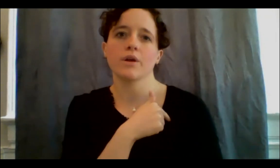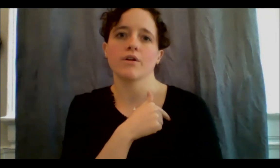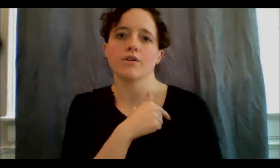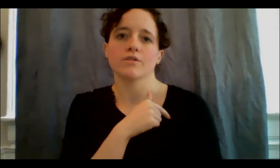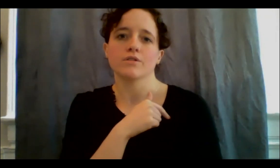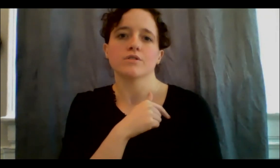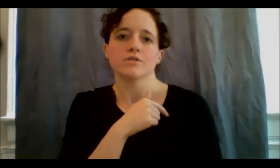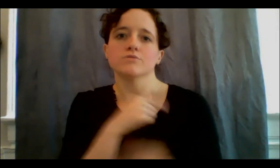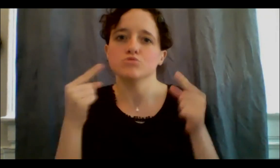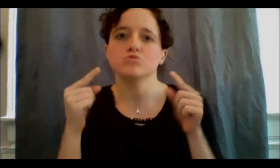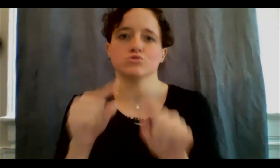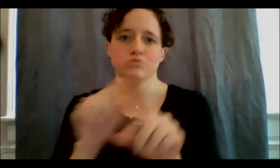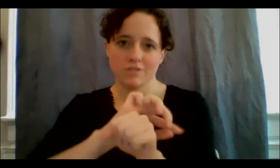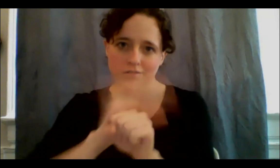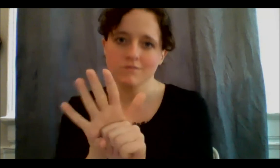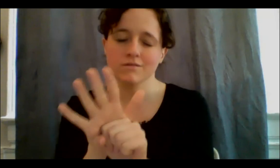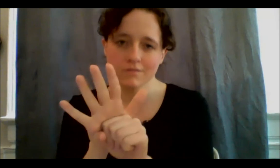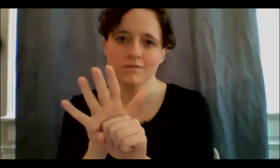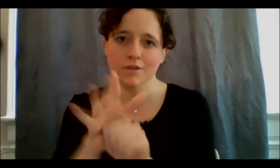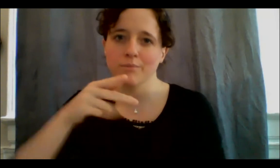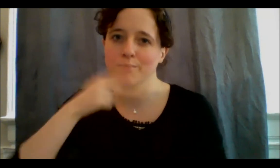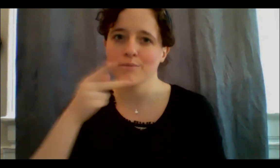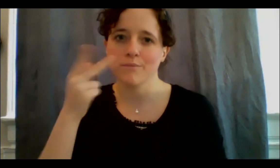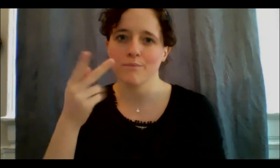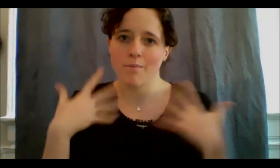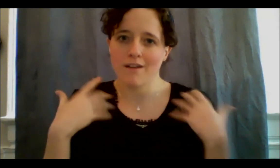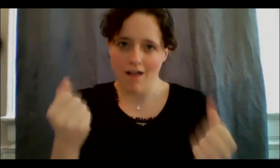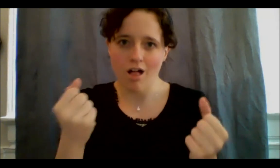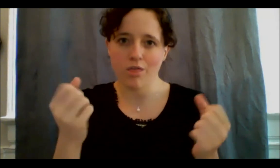are in the middle of a pandemia, that means, and— did you realize that I used